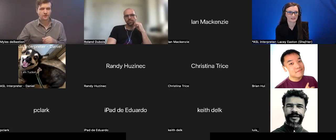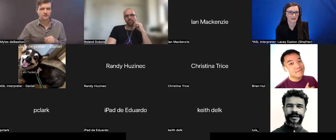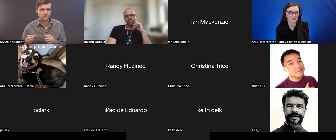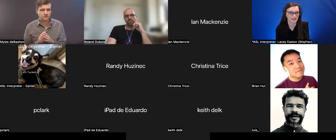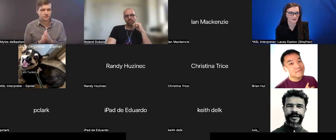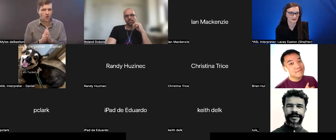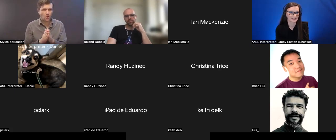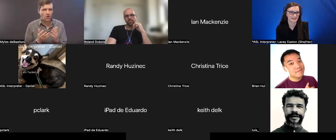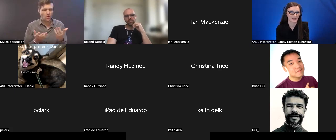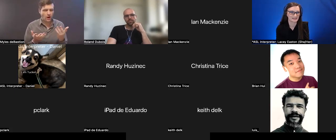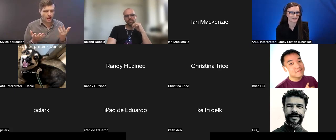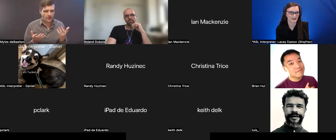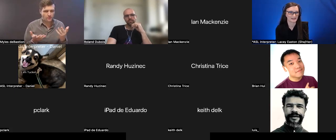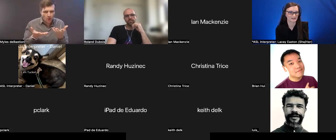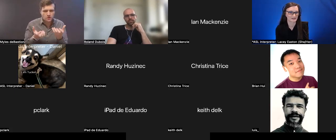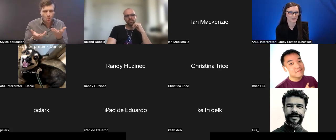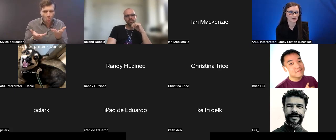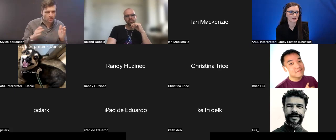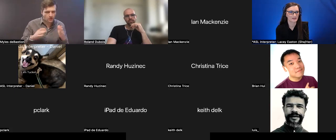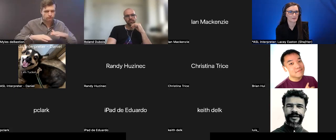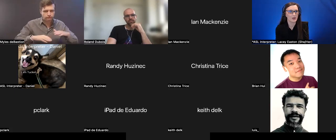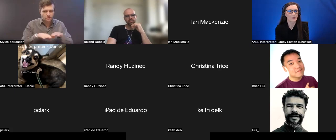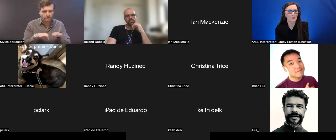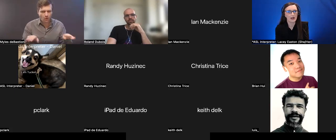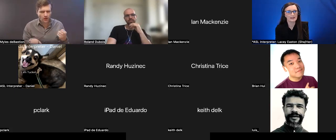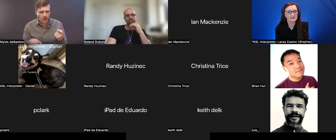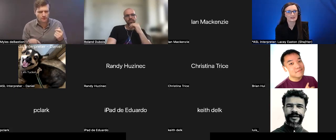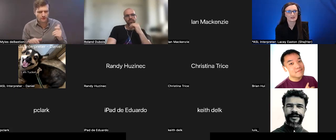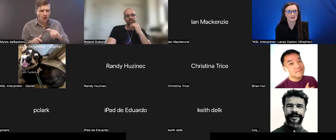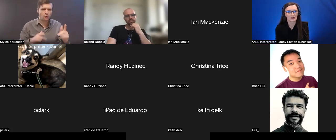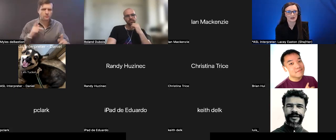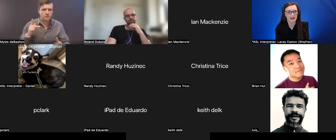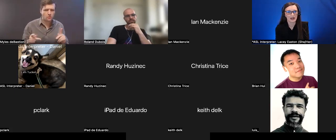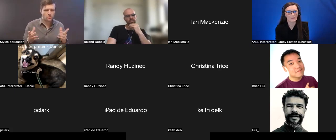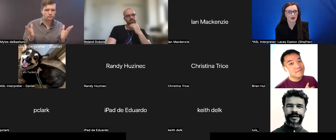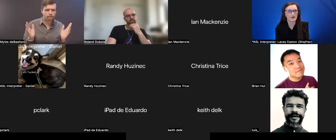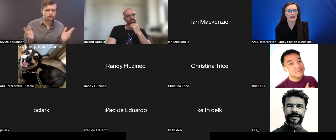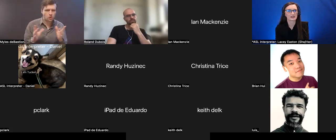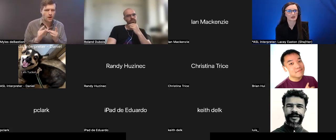we are experiencing, identify these and start working on them. I will go ahead and turn the